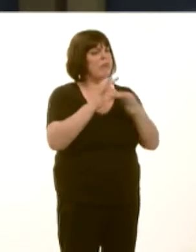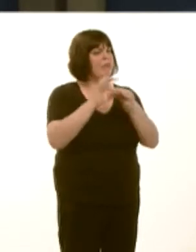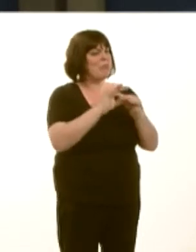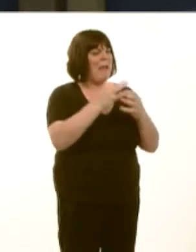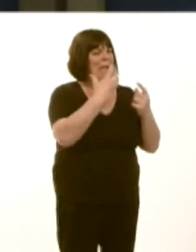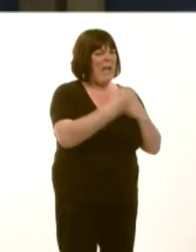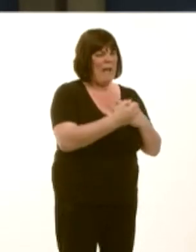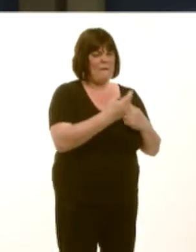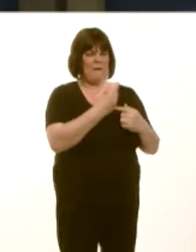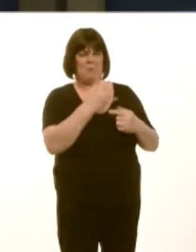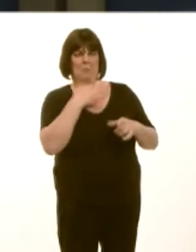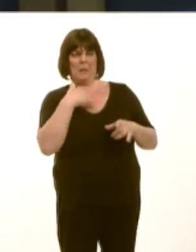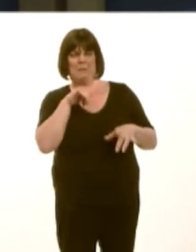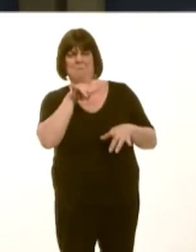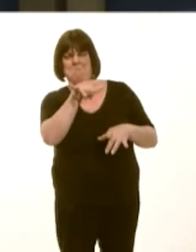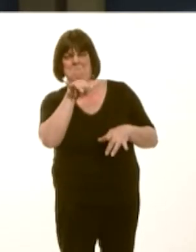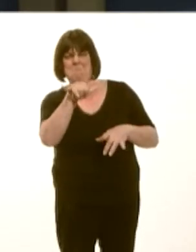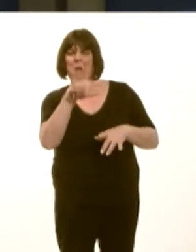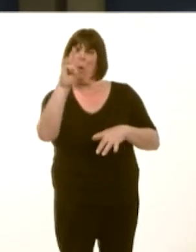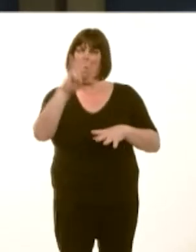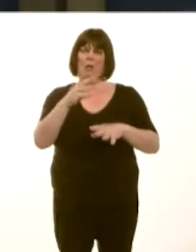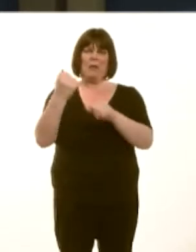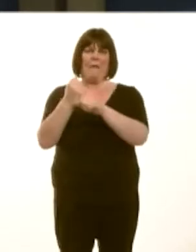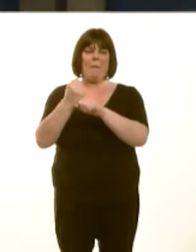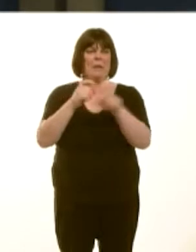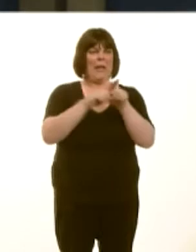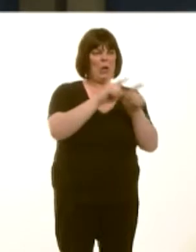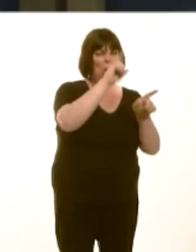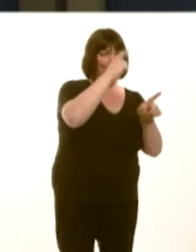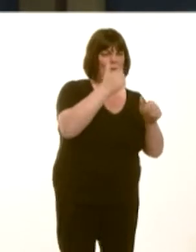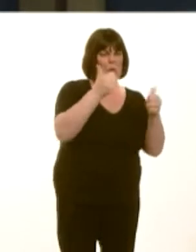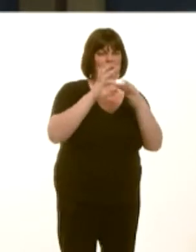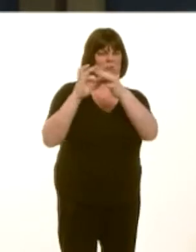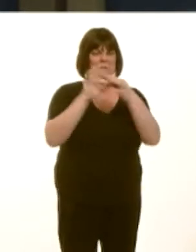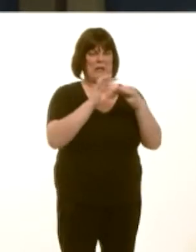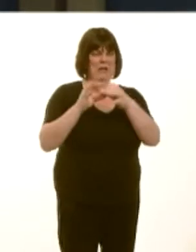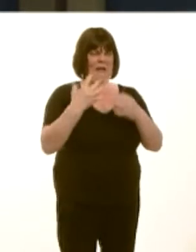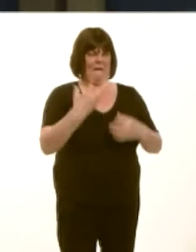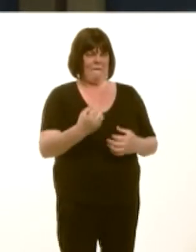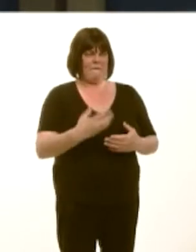G‚r aír awdurdod lleol, ond nid wyf yn siwr a oes yna berthynas cweit mor dda yn bodoli rhwng Coleg Sir G‚r ‚ Llywodraeth Cymru.